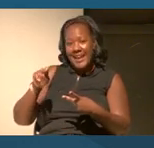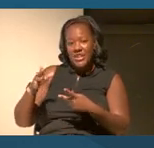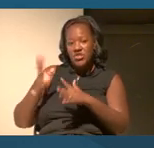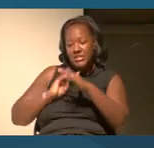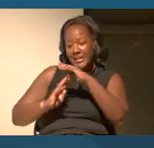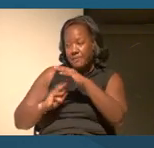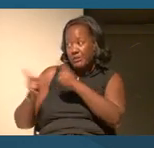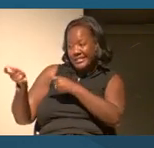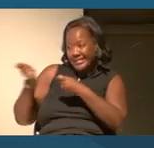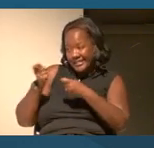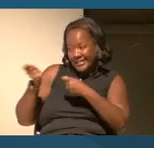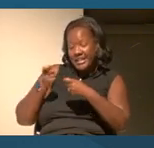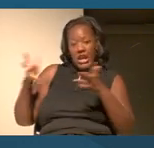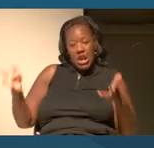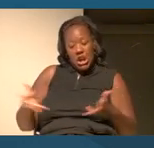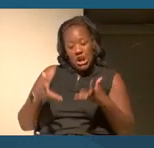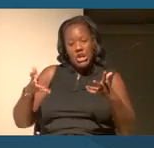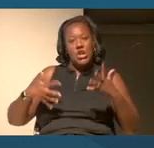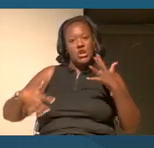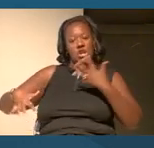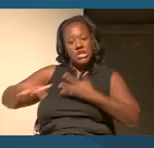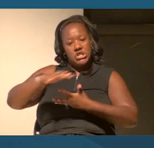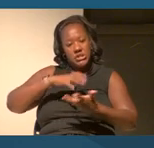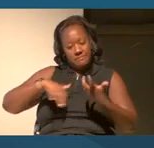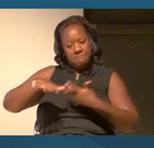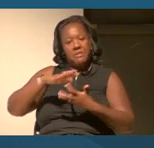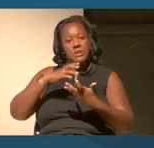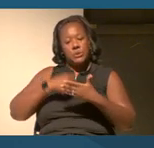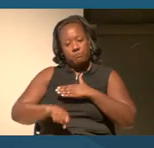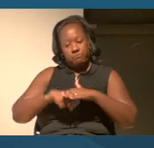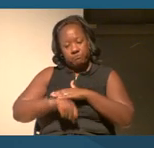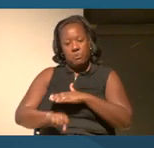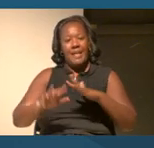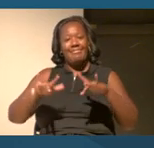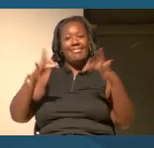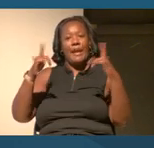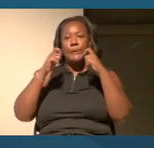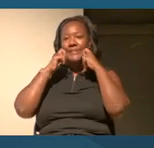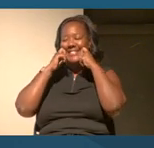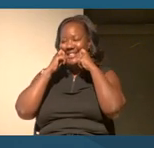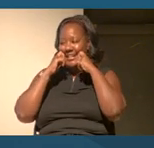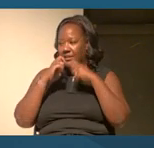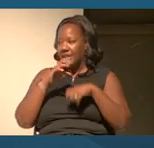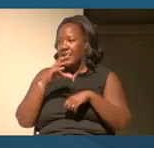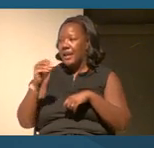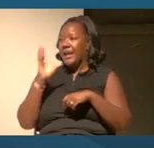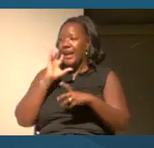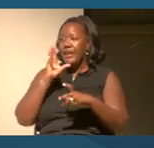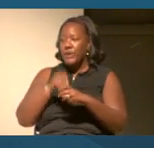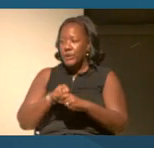race mixing to lighten the population and included the violent elimination and segregation